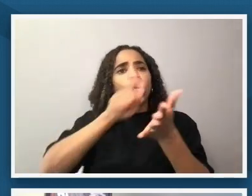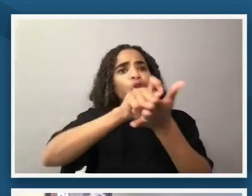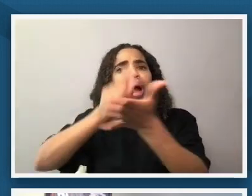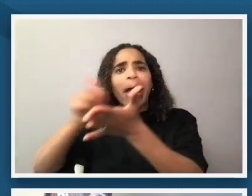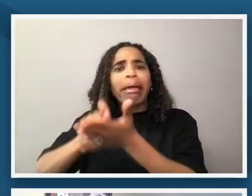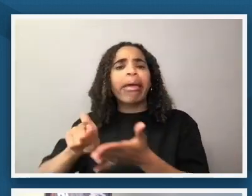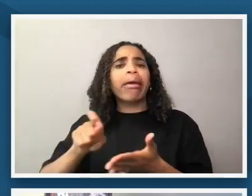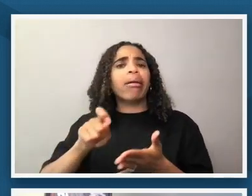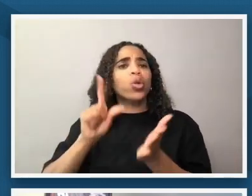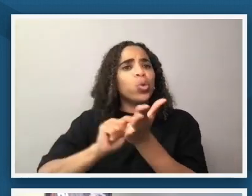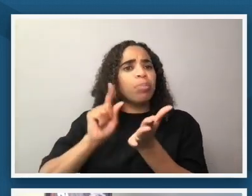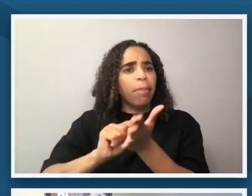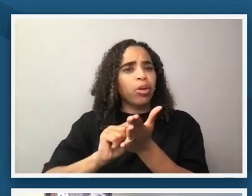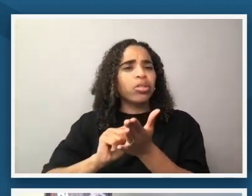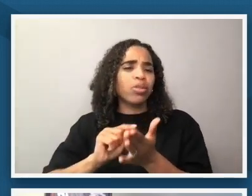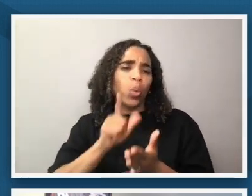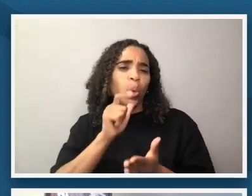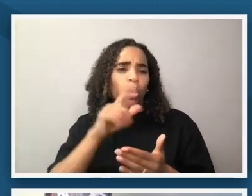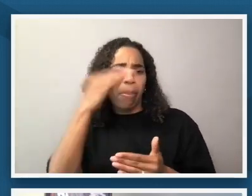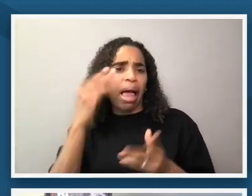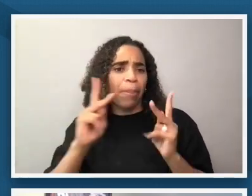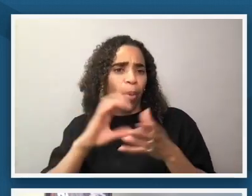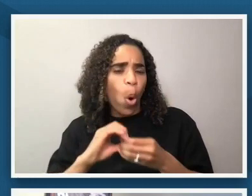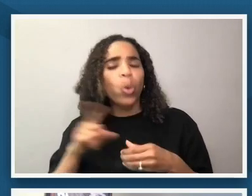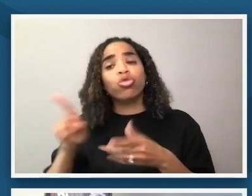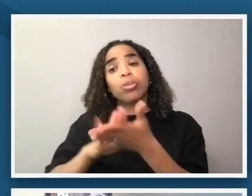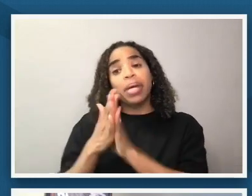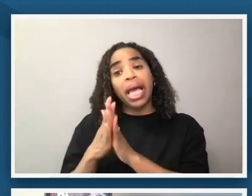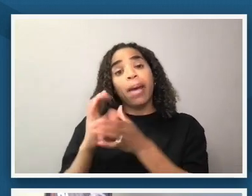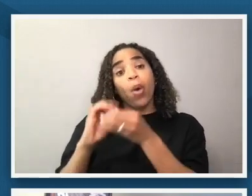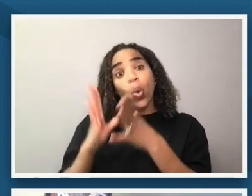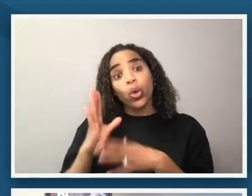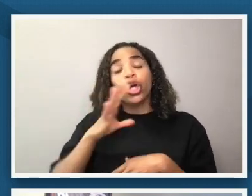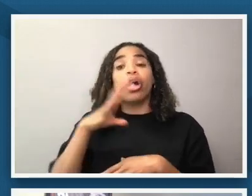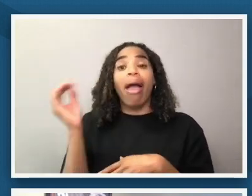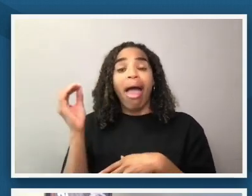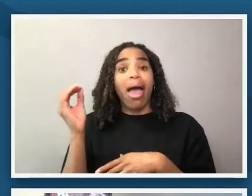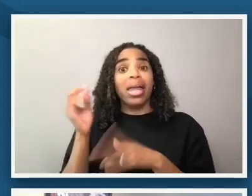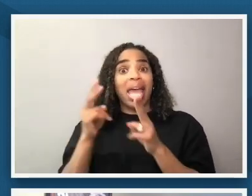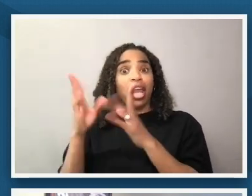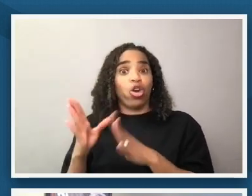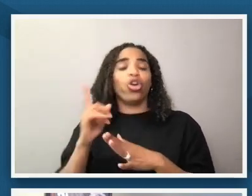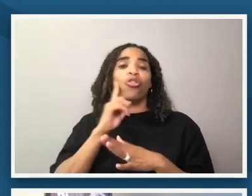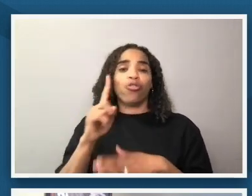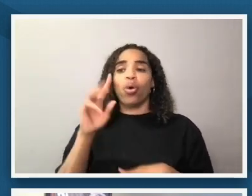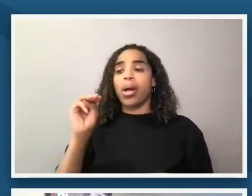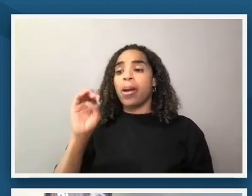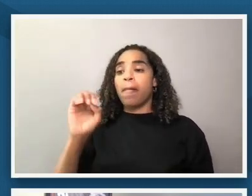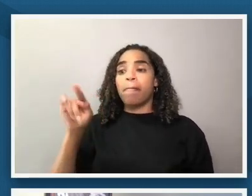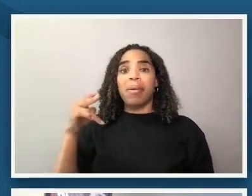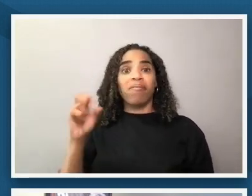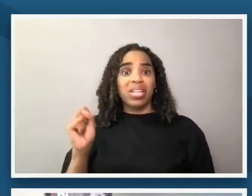she became part owner and editor of both the memphis free speech and headlight in